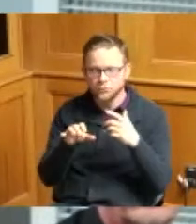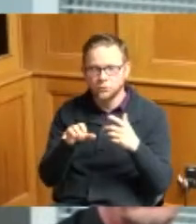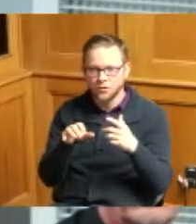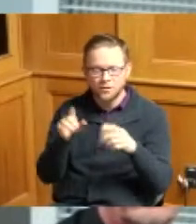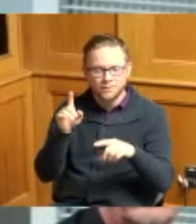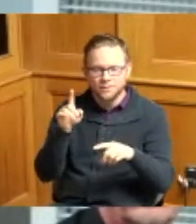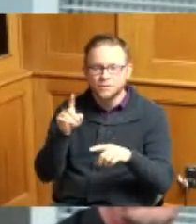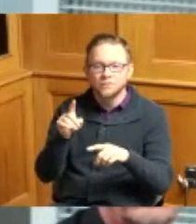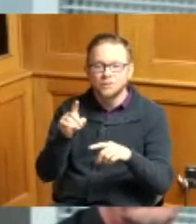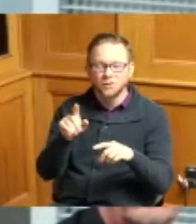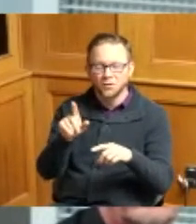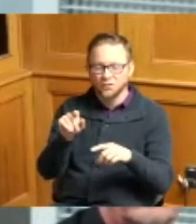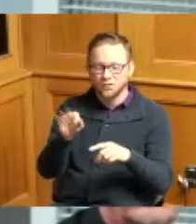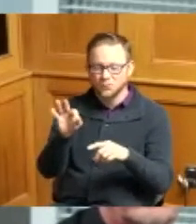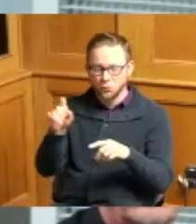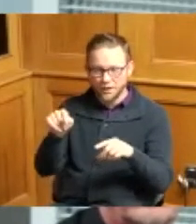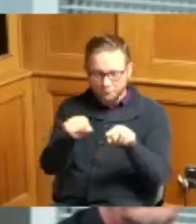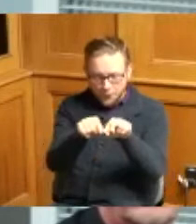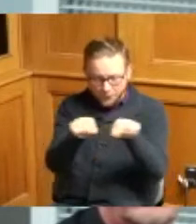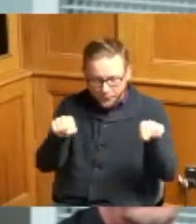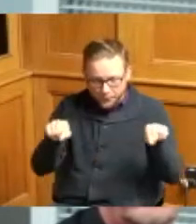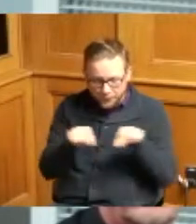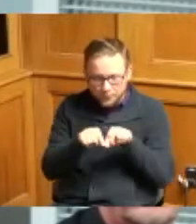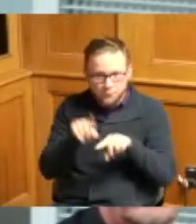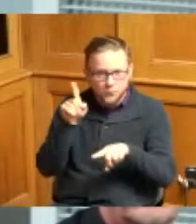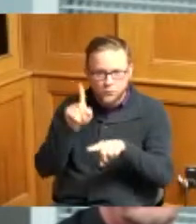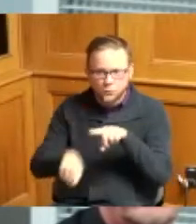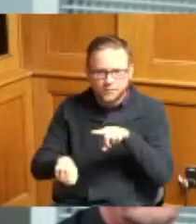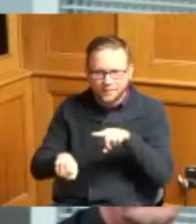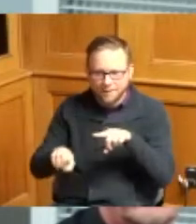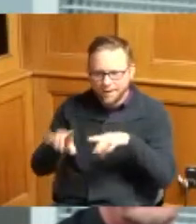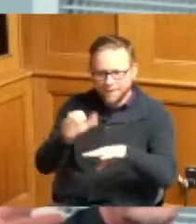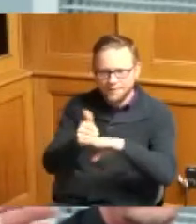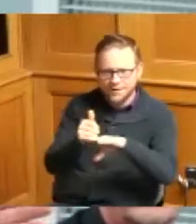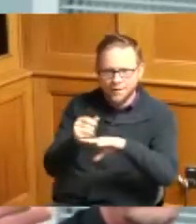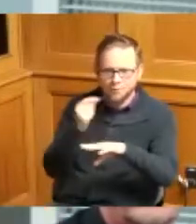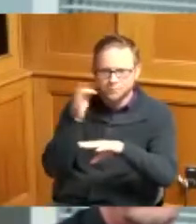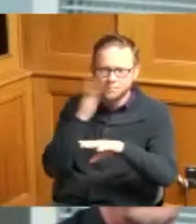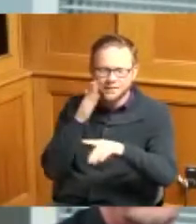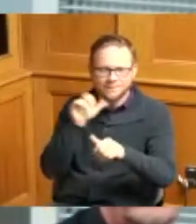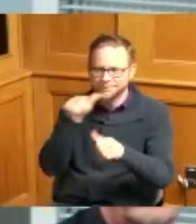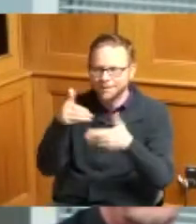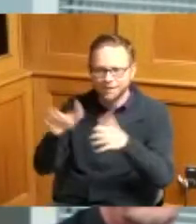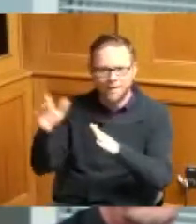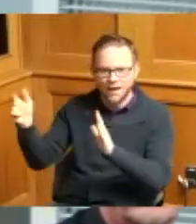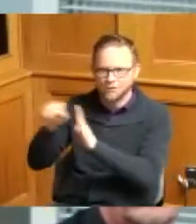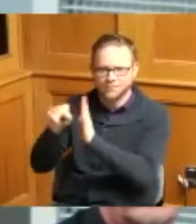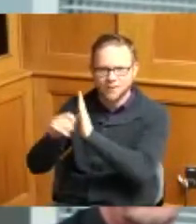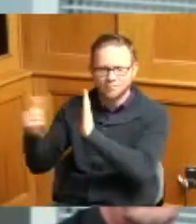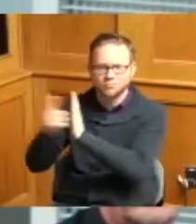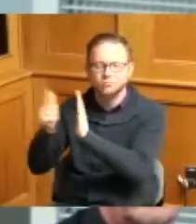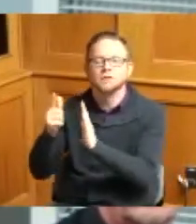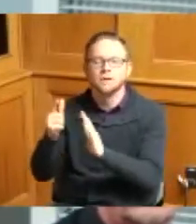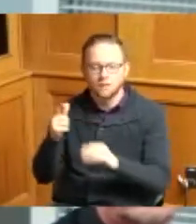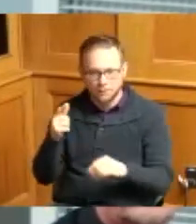on a 20-foot lot even if you owned a lot next to it so we had to consolidate it on this board's